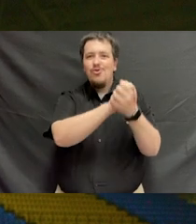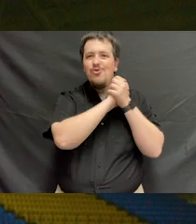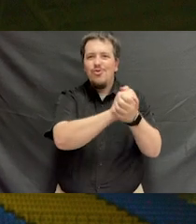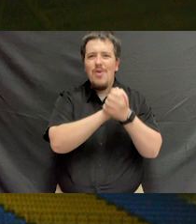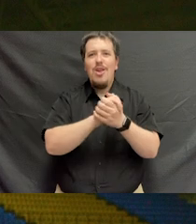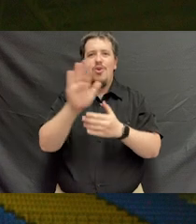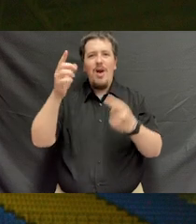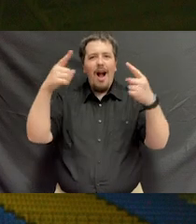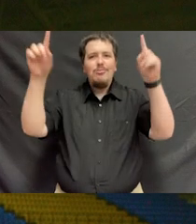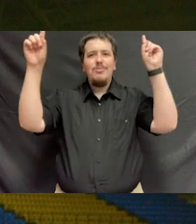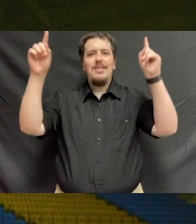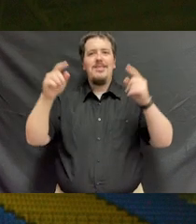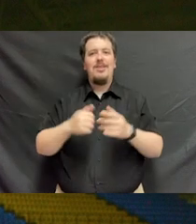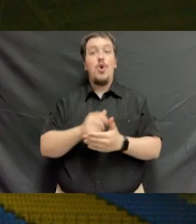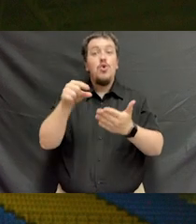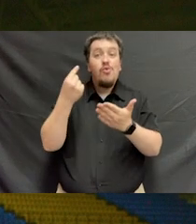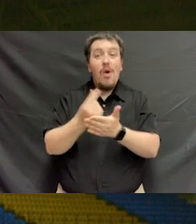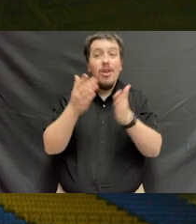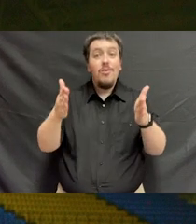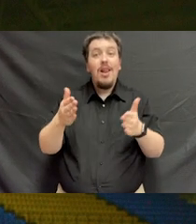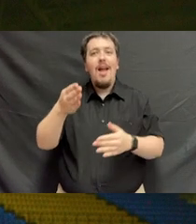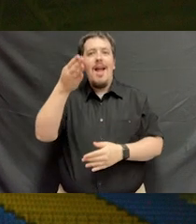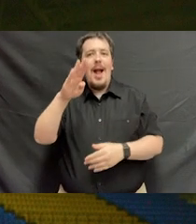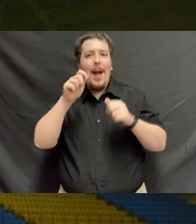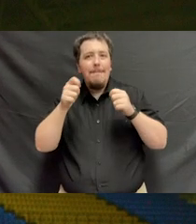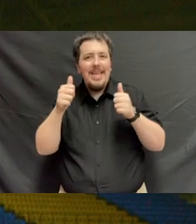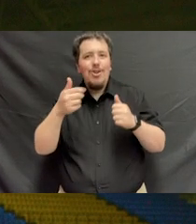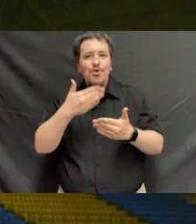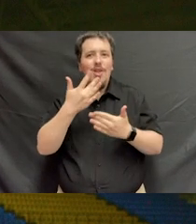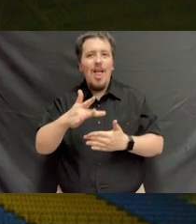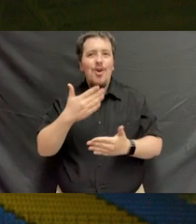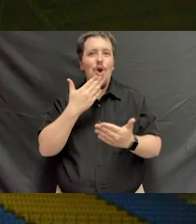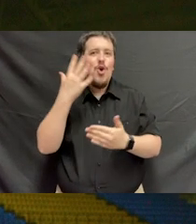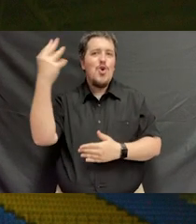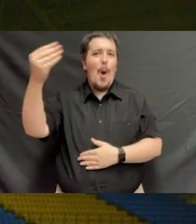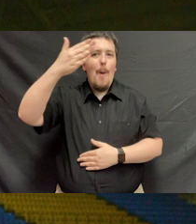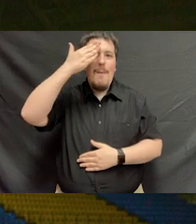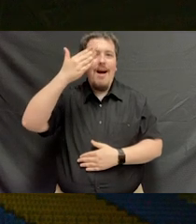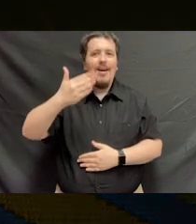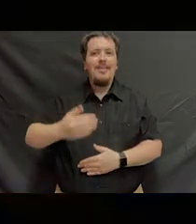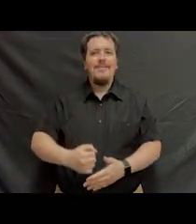congratulations on your accomplishments. Graduates, Godspeed to each of you and go Bucs.